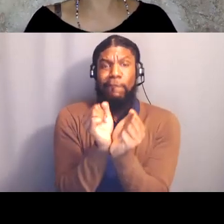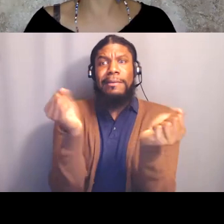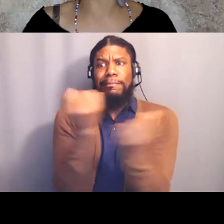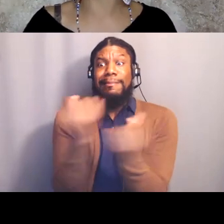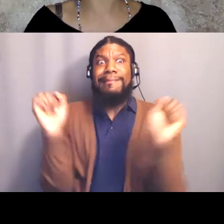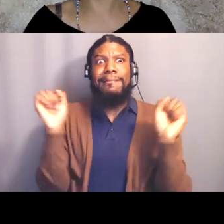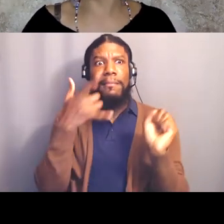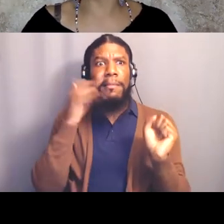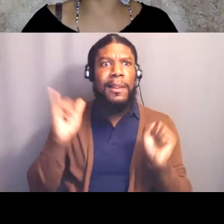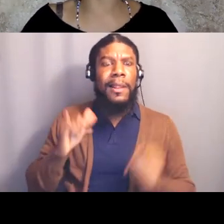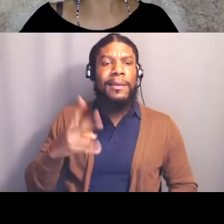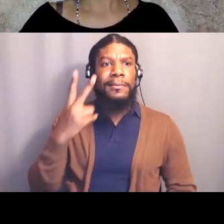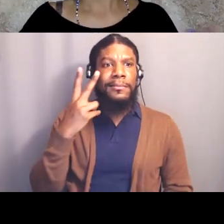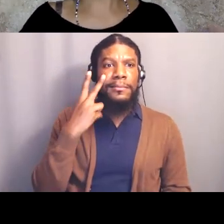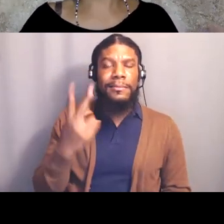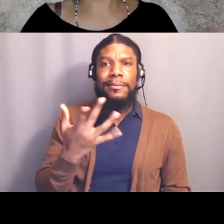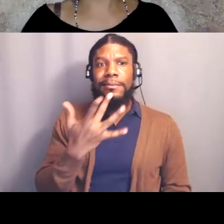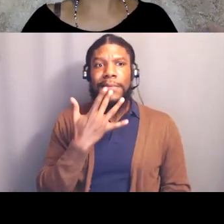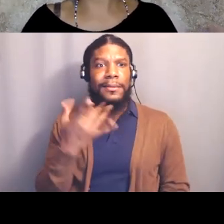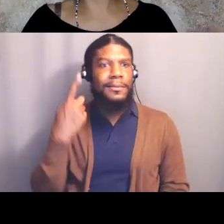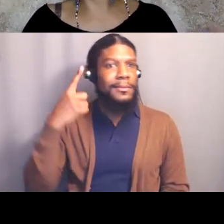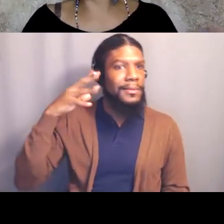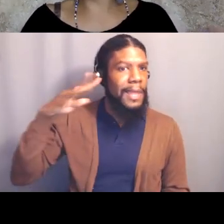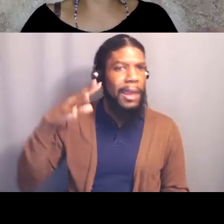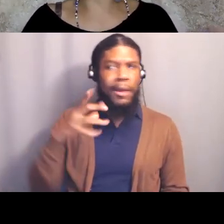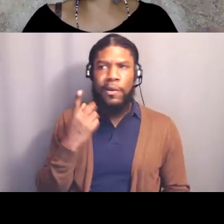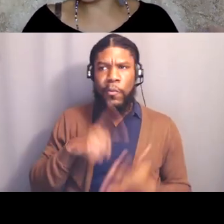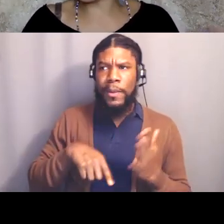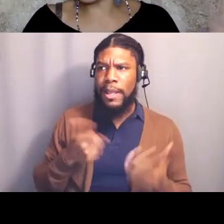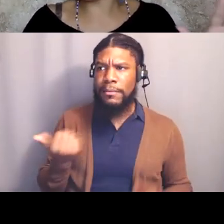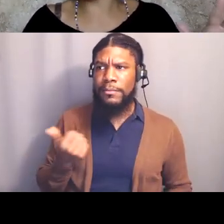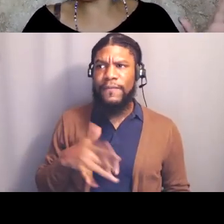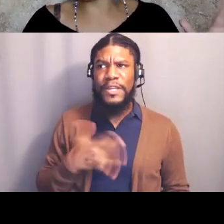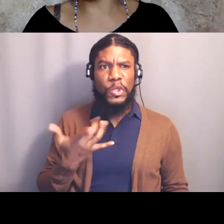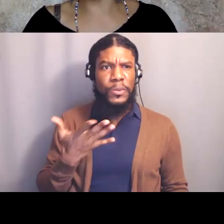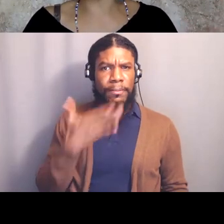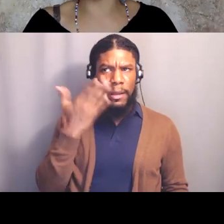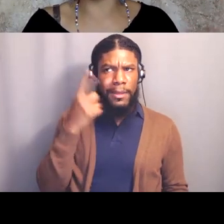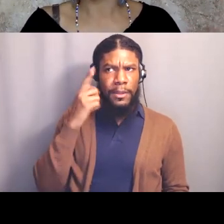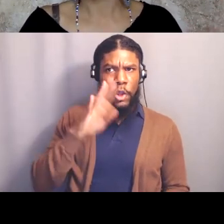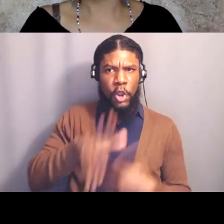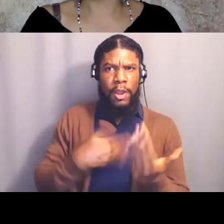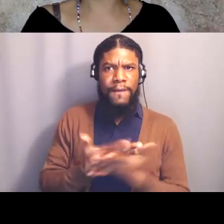taste like, sound like? What else smell like, right? Is that all five senses, right?